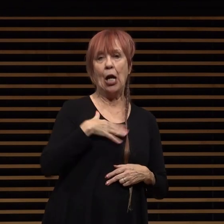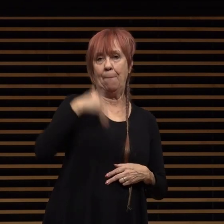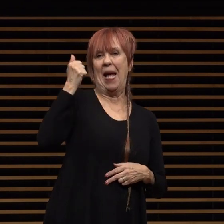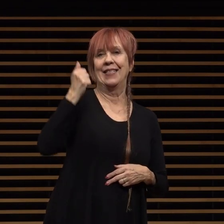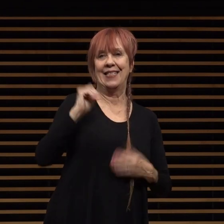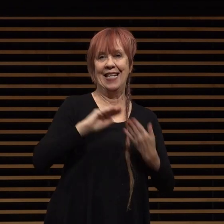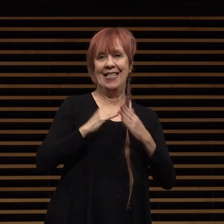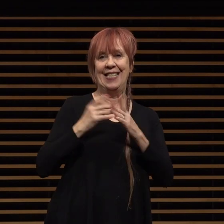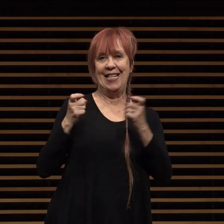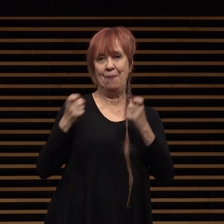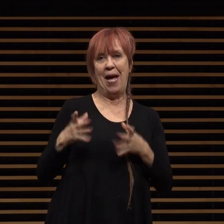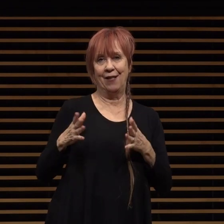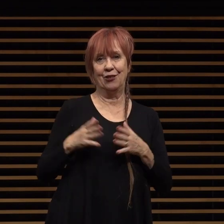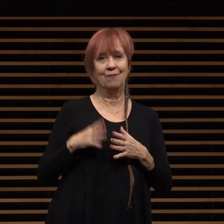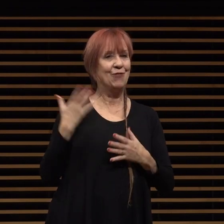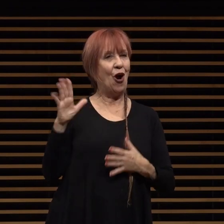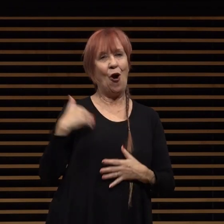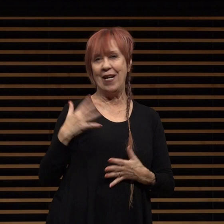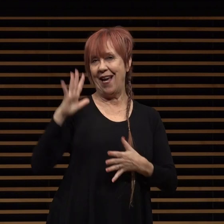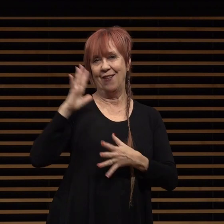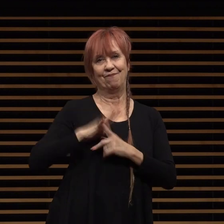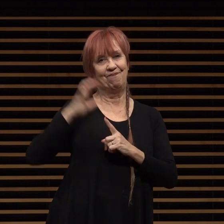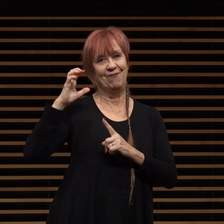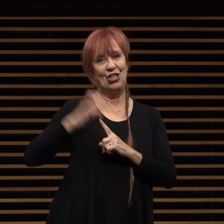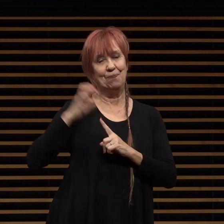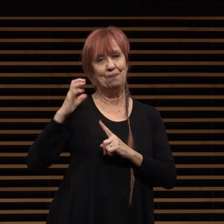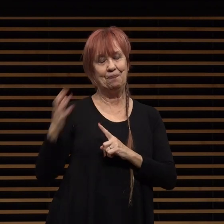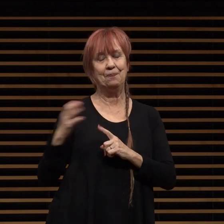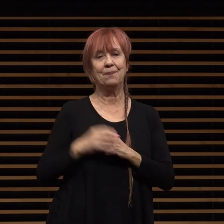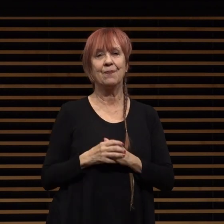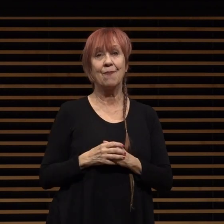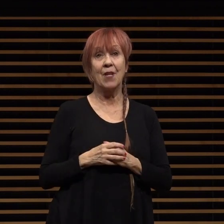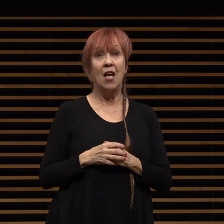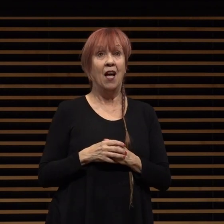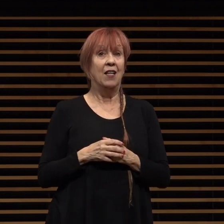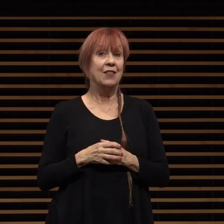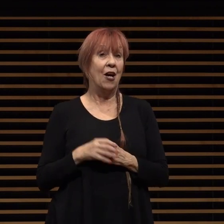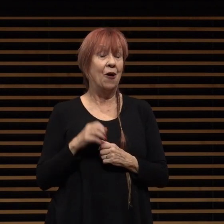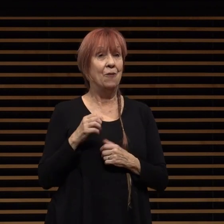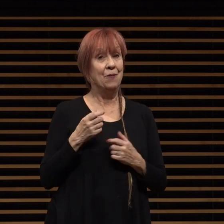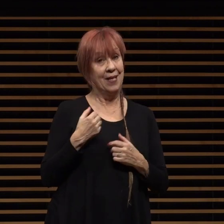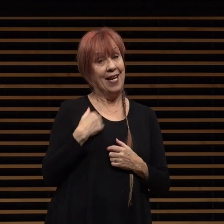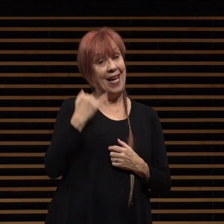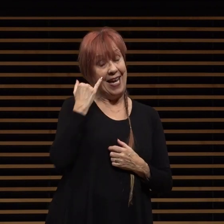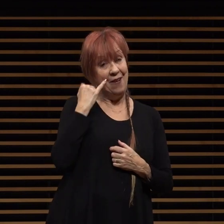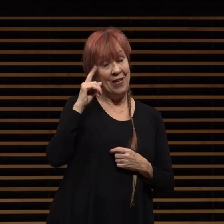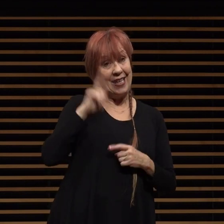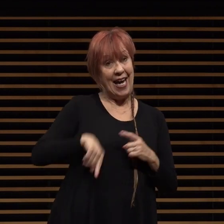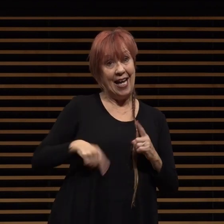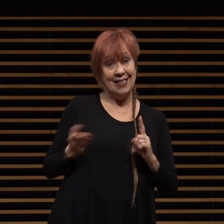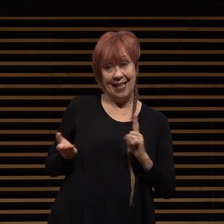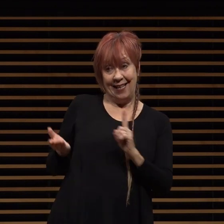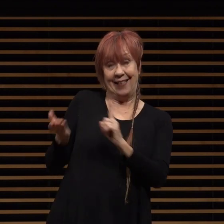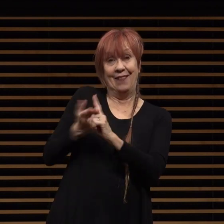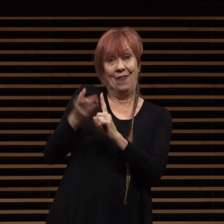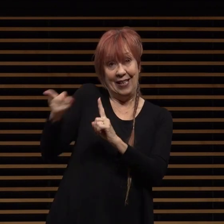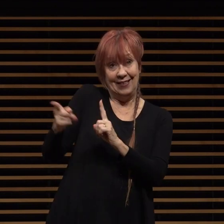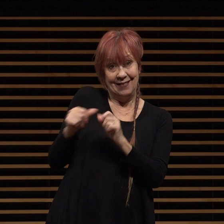when we already have the best in cynthia so unless we can convince cynthia to